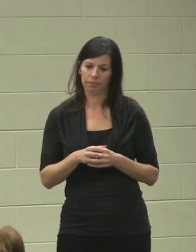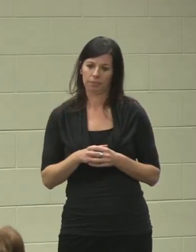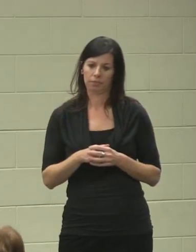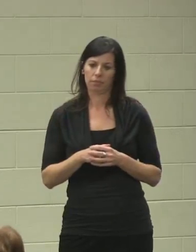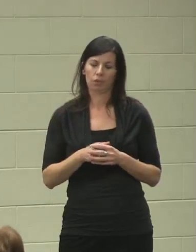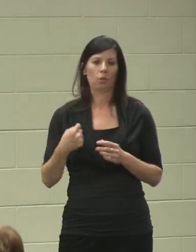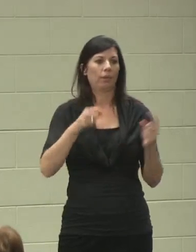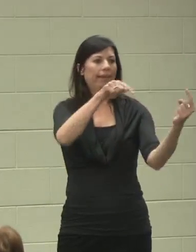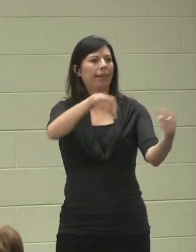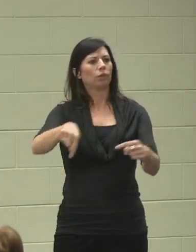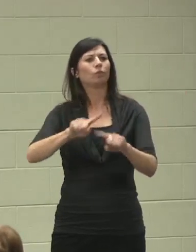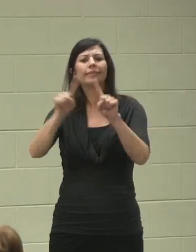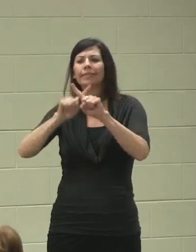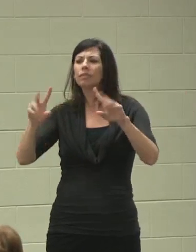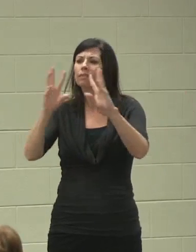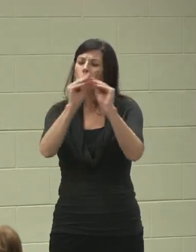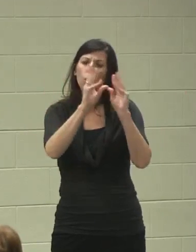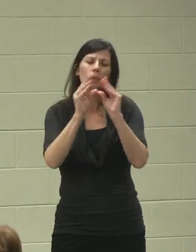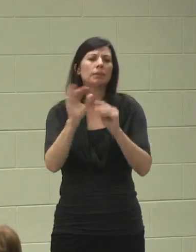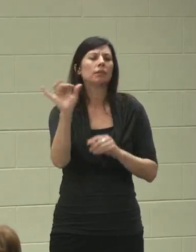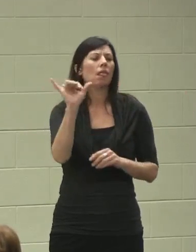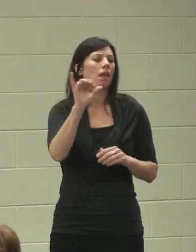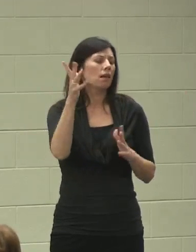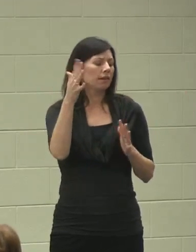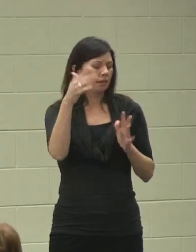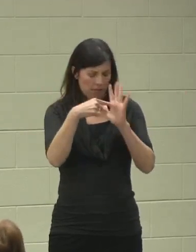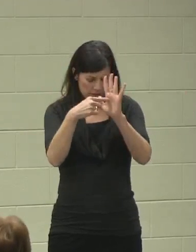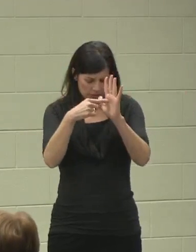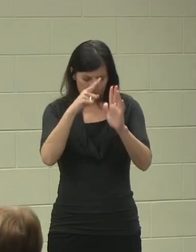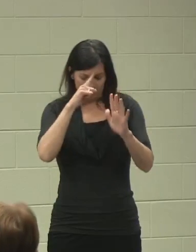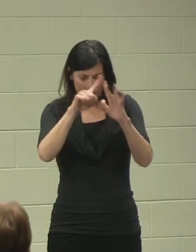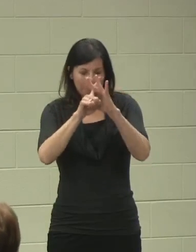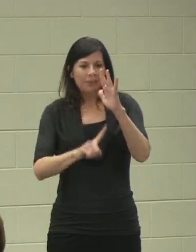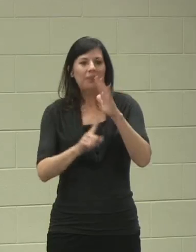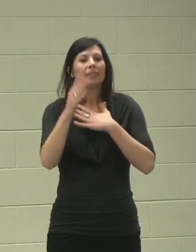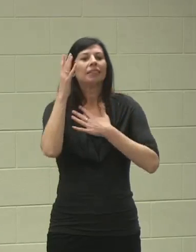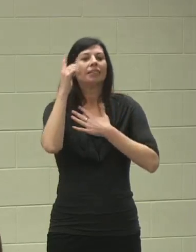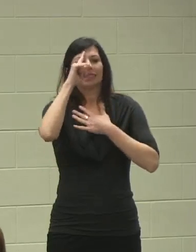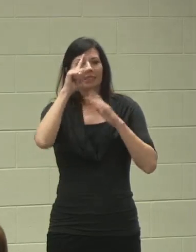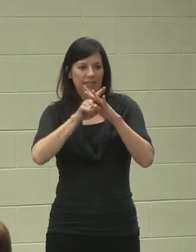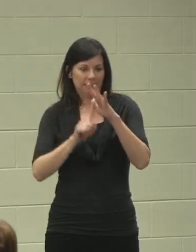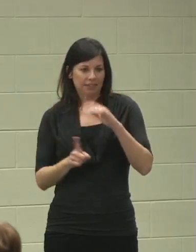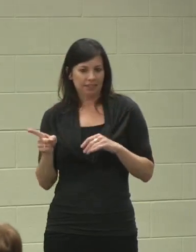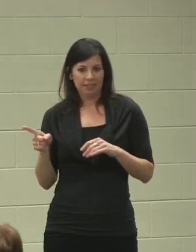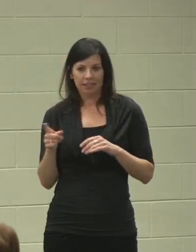like the...oh my goodness...there was a fair